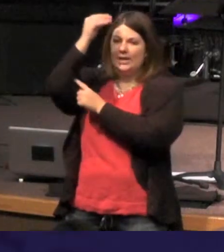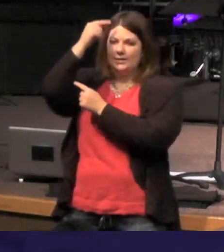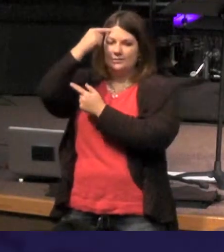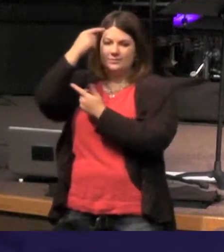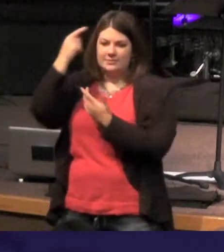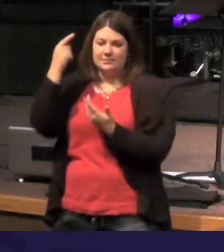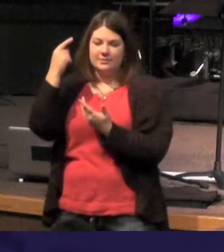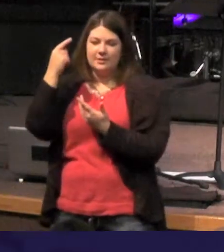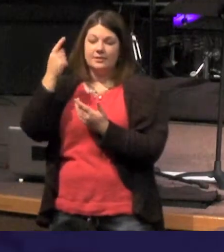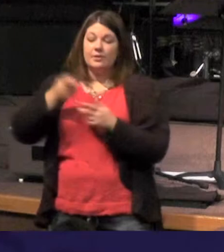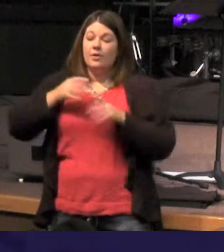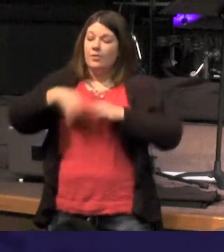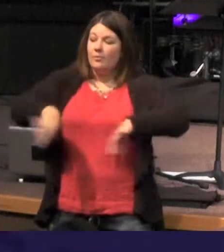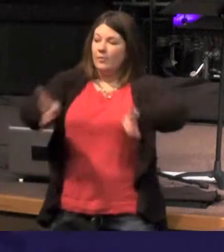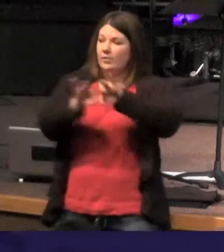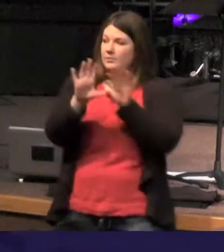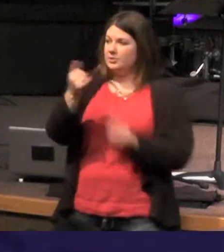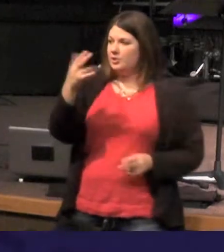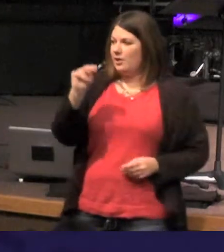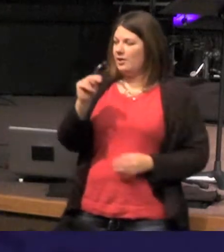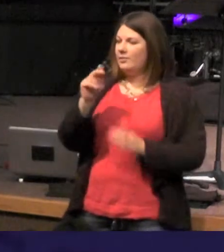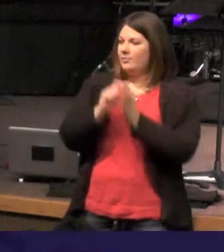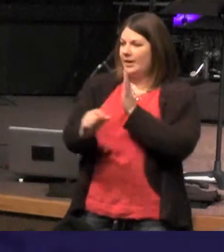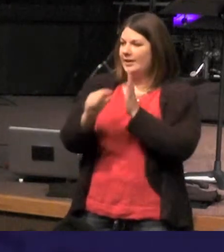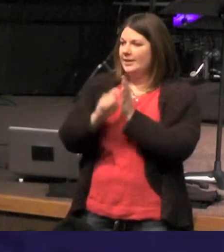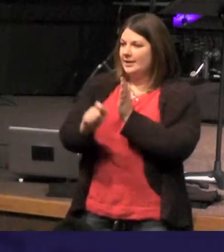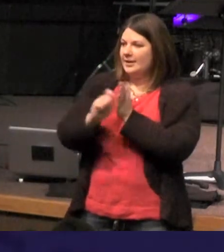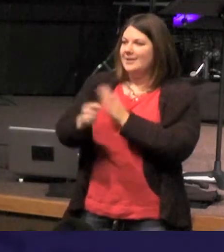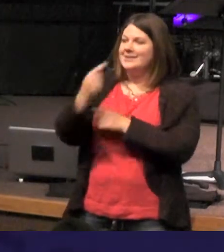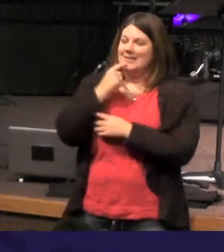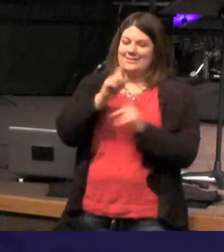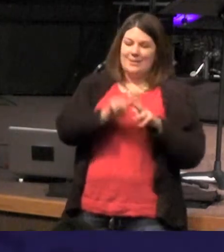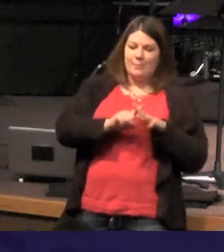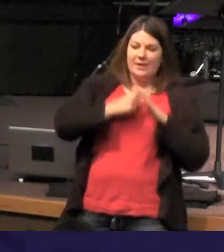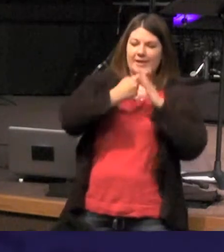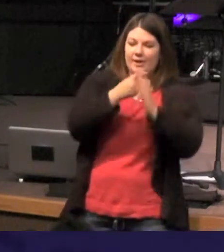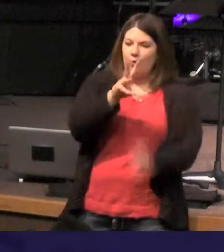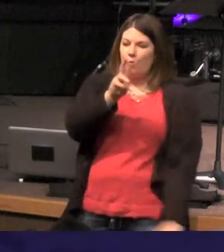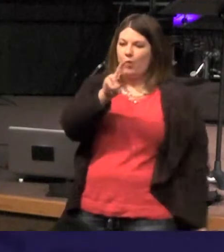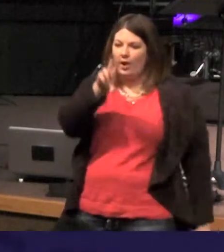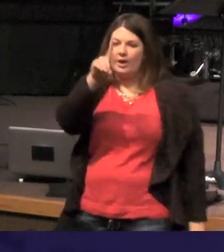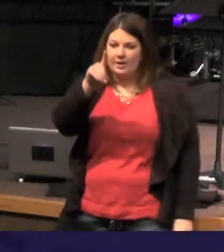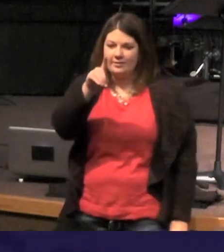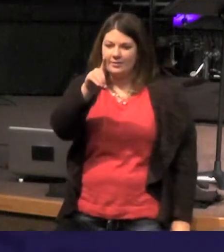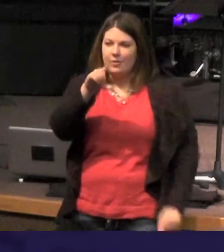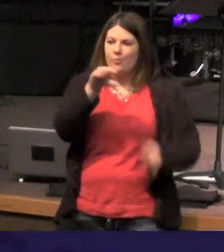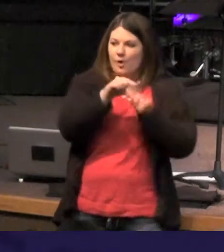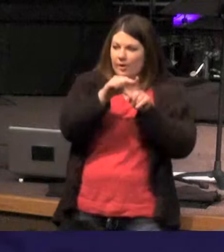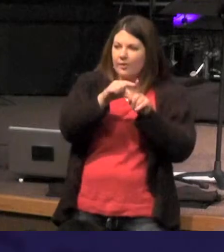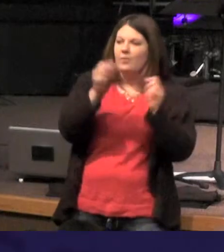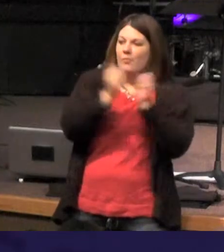John is writing that he says these In the beginning was the Word and the Word was with God and the Word was God